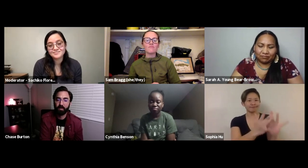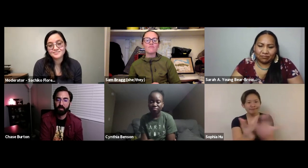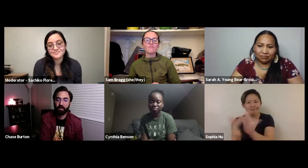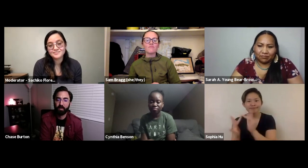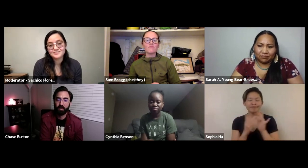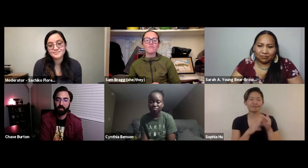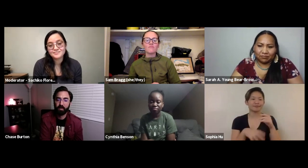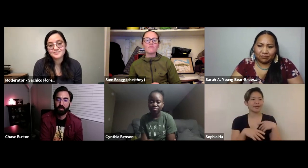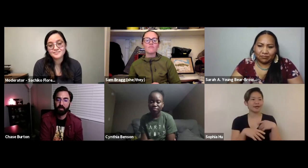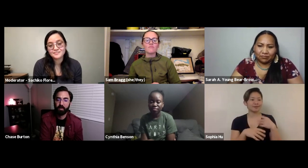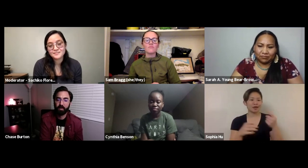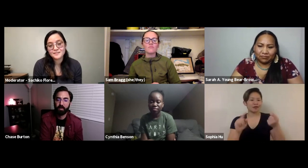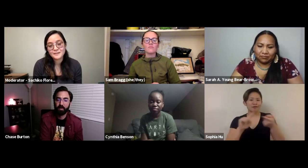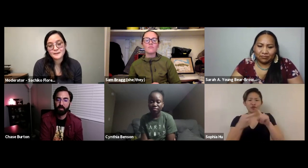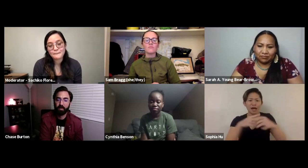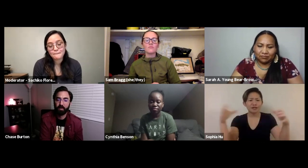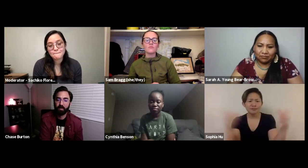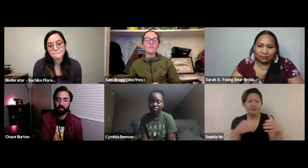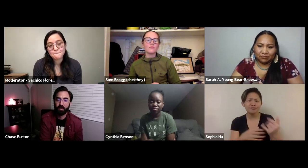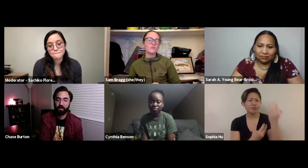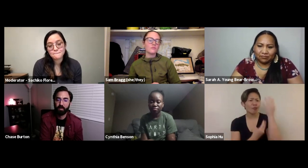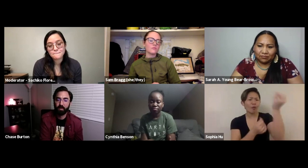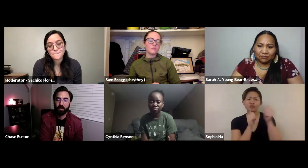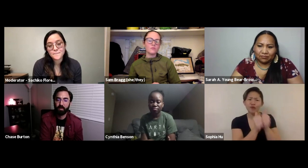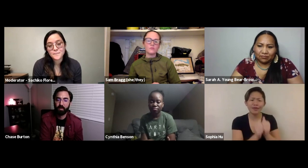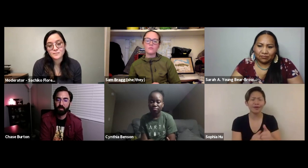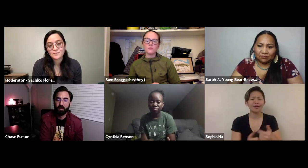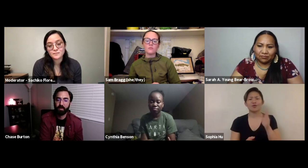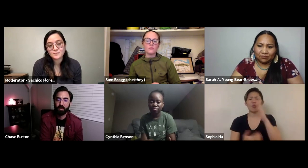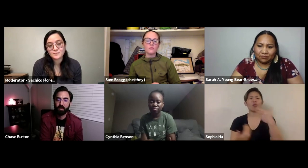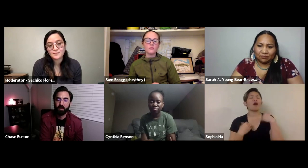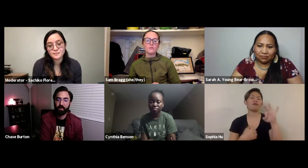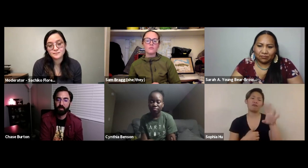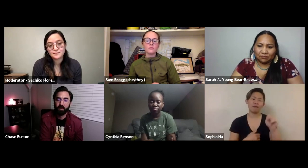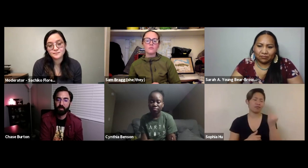so networking. I think it is really important, getting together with your friends, getting